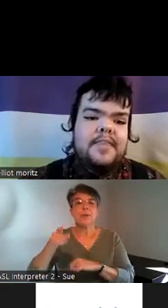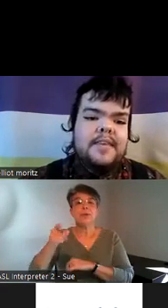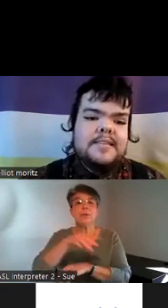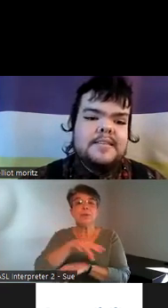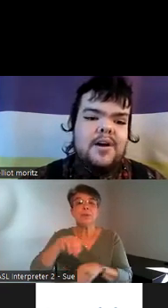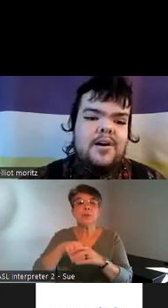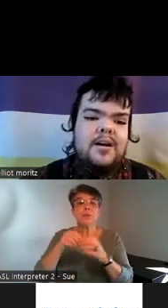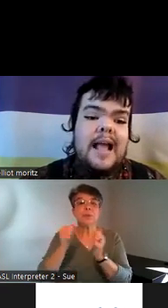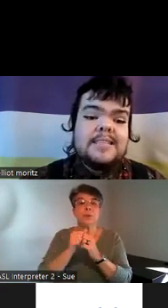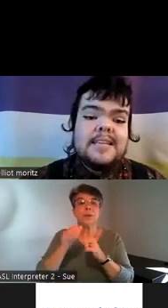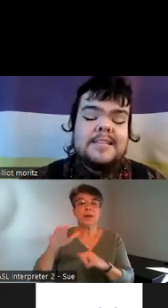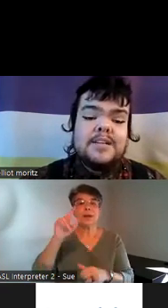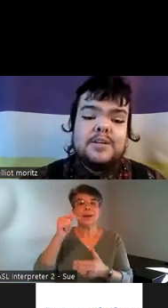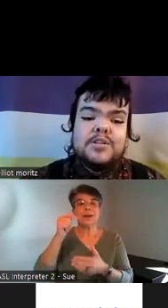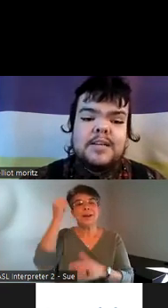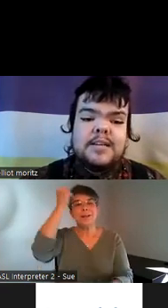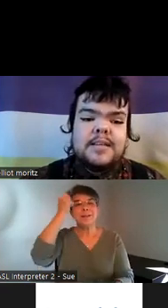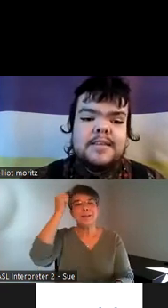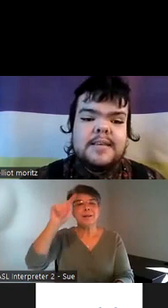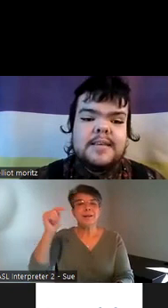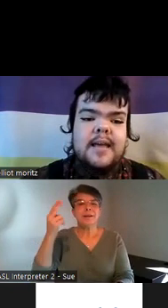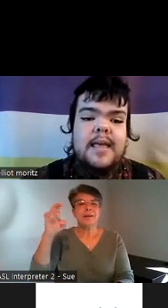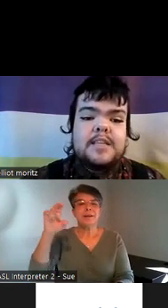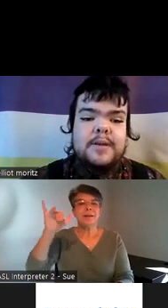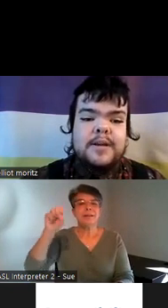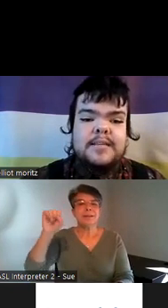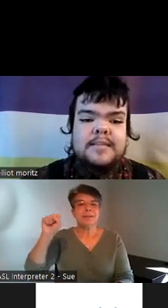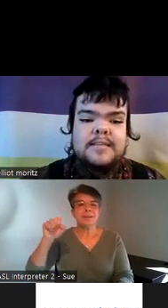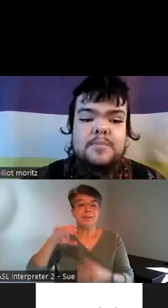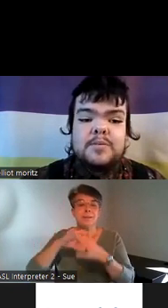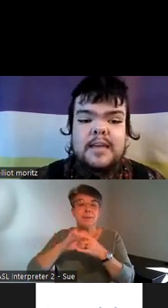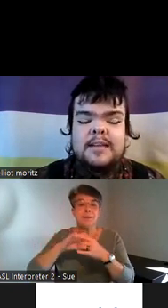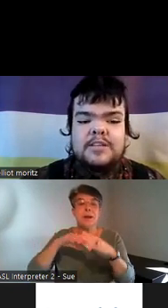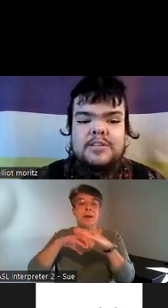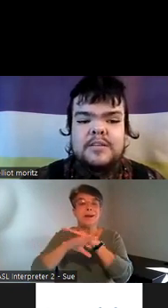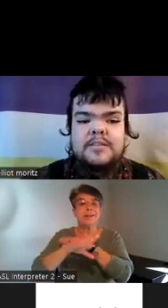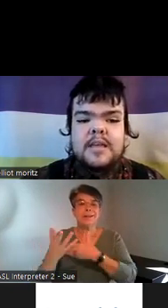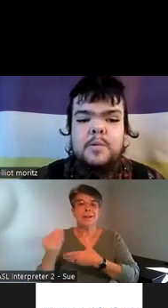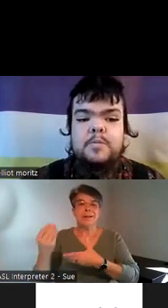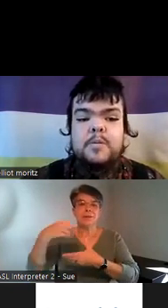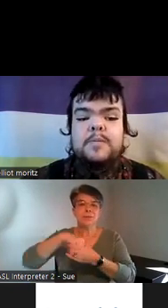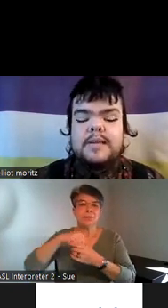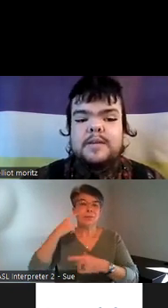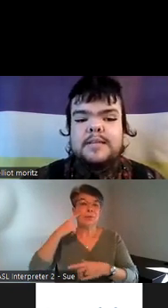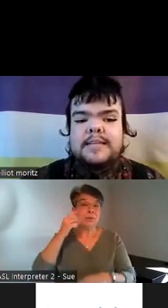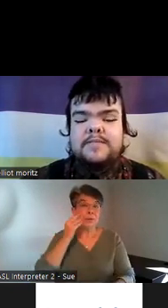a thesis on access and inclusion the experiences of post-secondary students with Mobility related